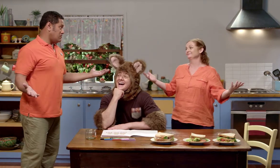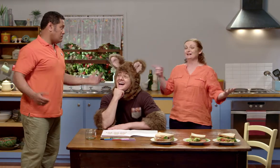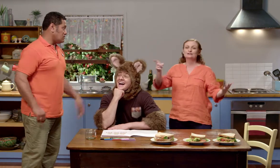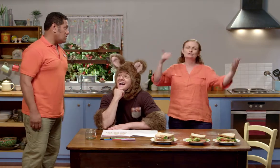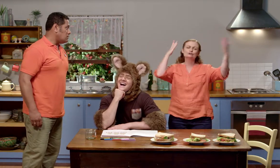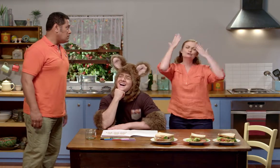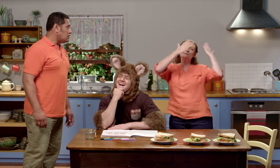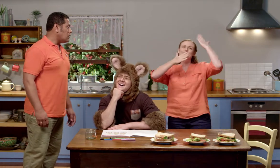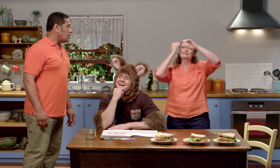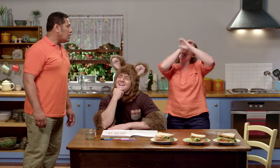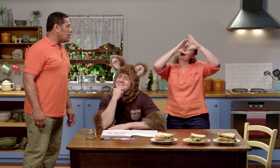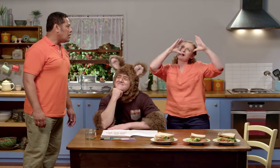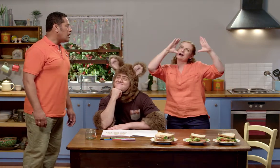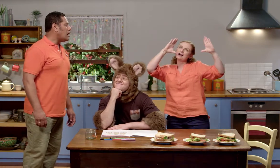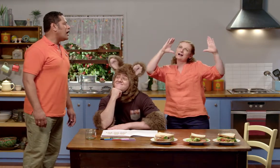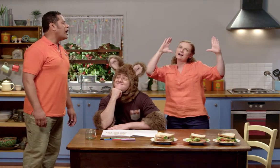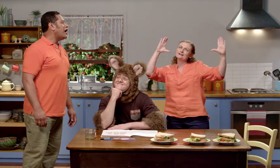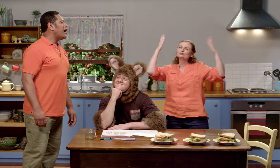Oh, he's daydreaming!